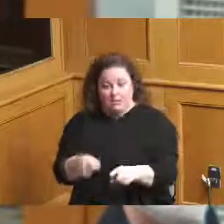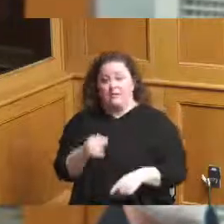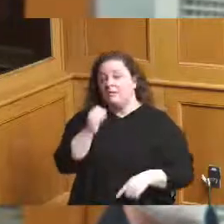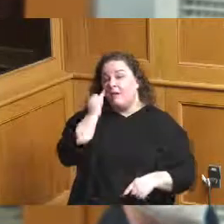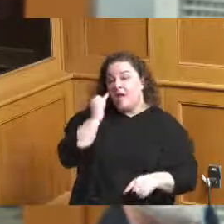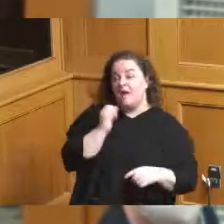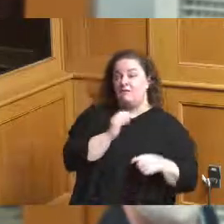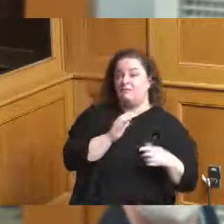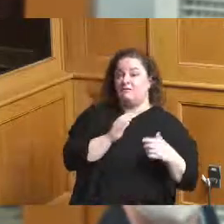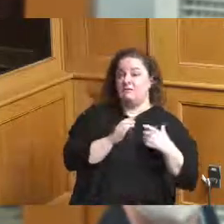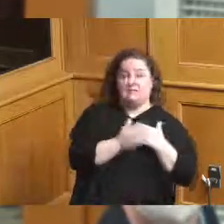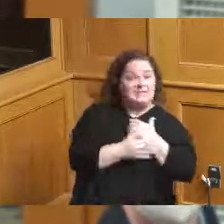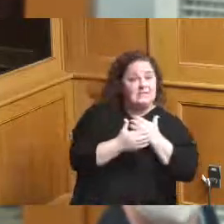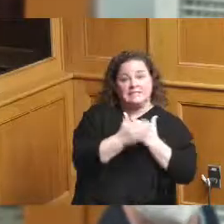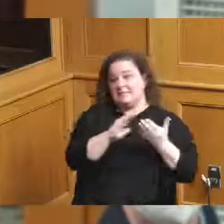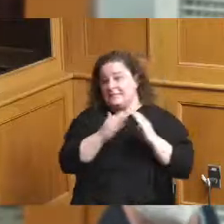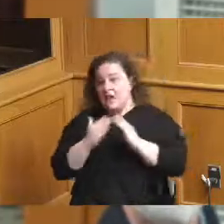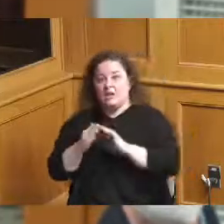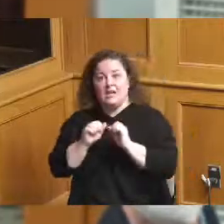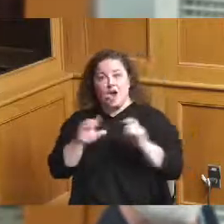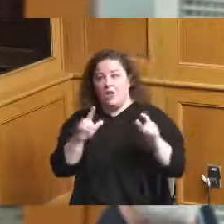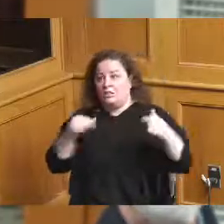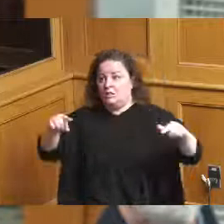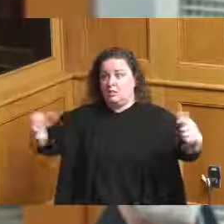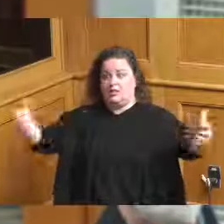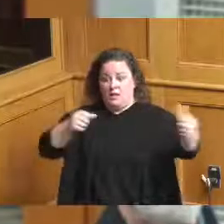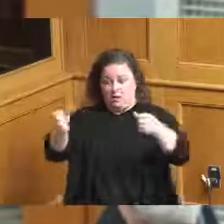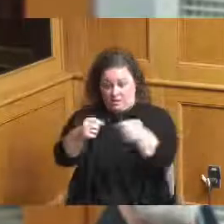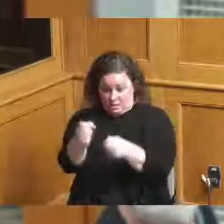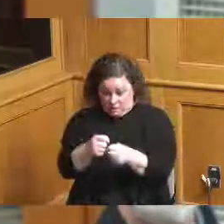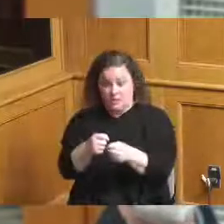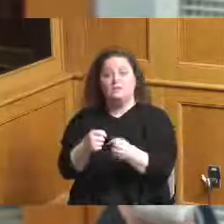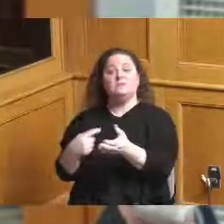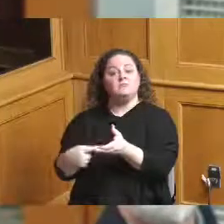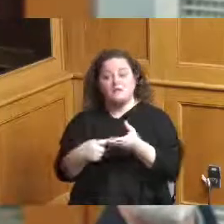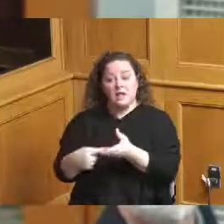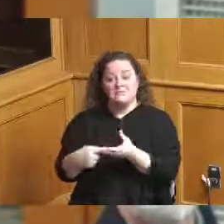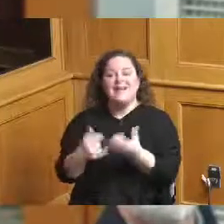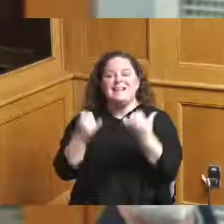we can pull those everyone's thoughts together we can then go do a national search go look at